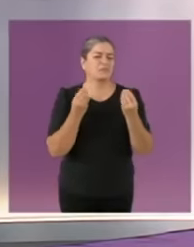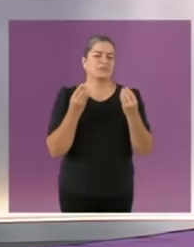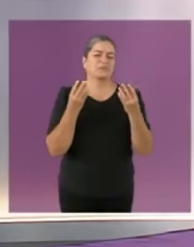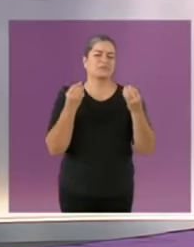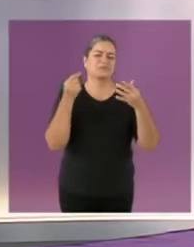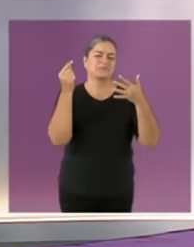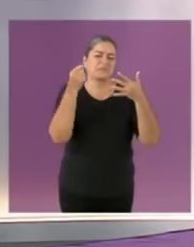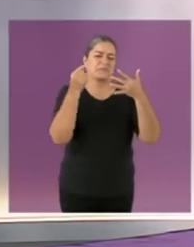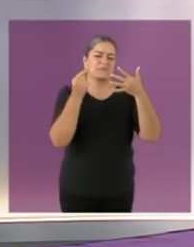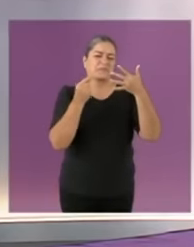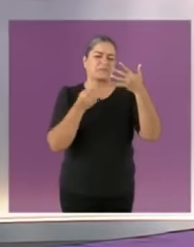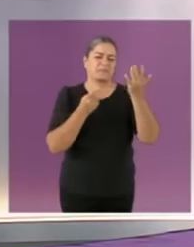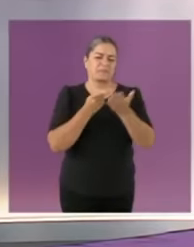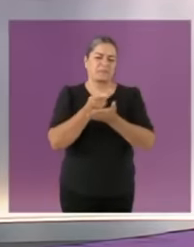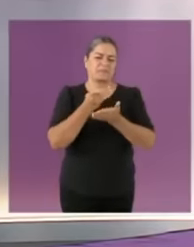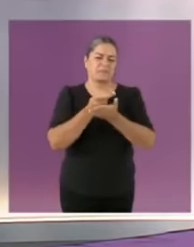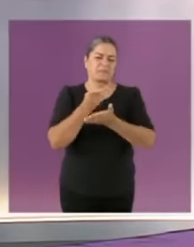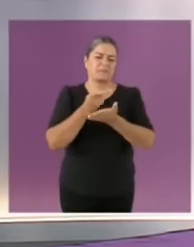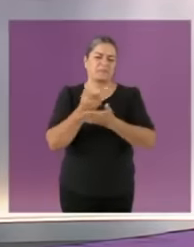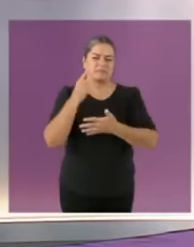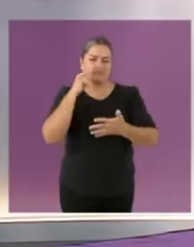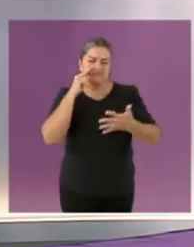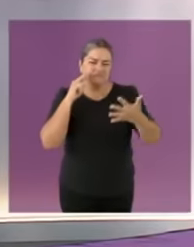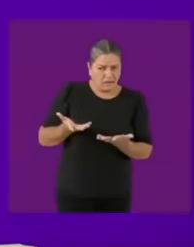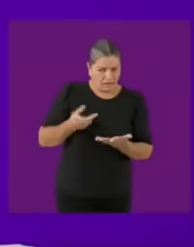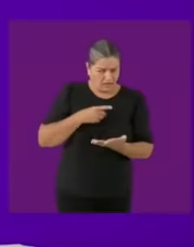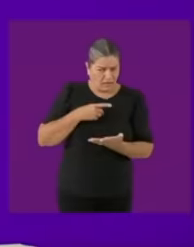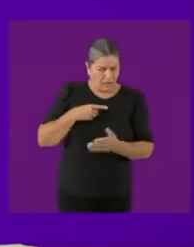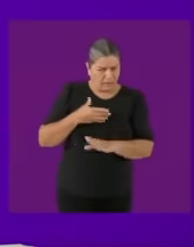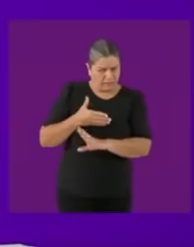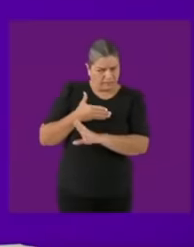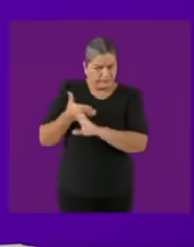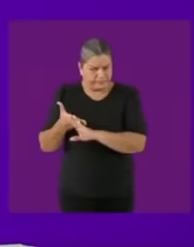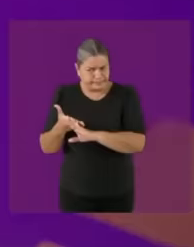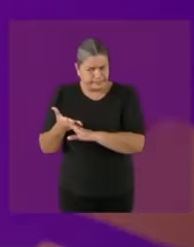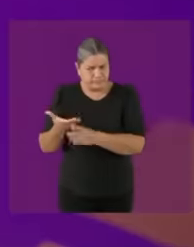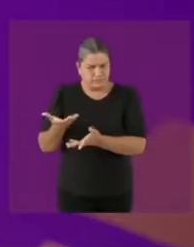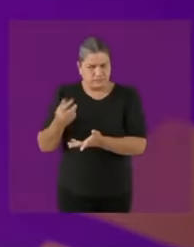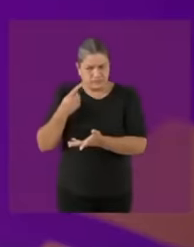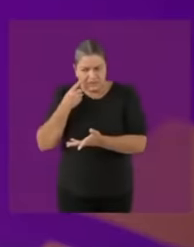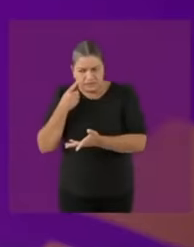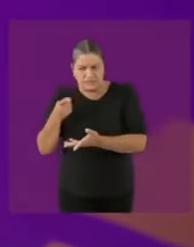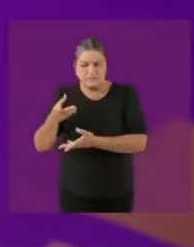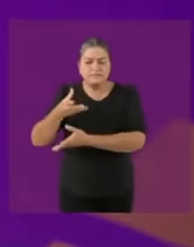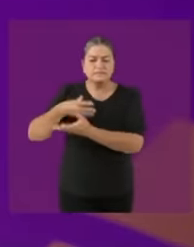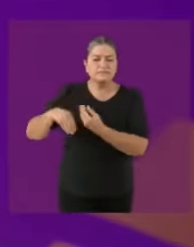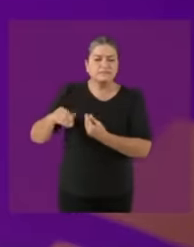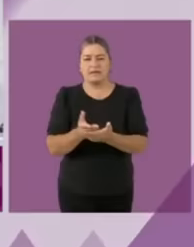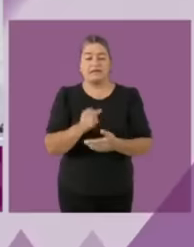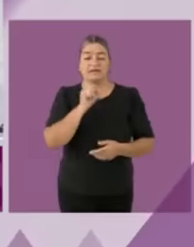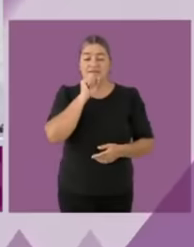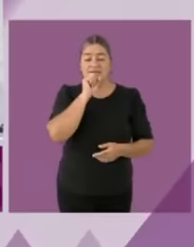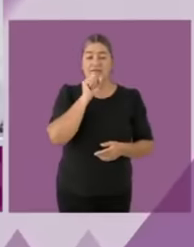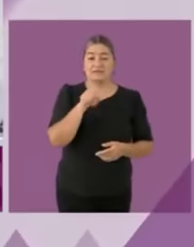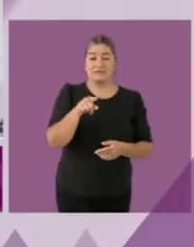to govern with honesty You have to be honest candidate Claudia She is part of our Let's see